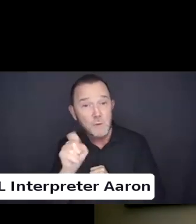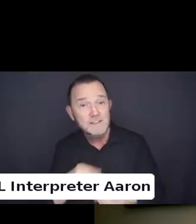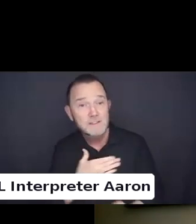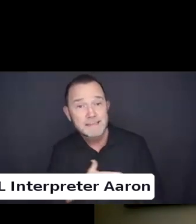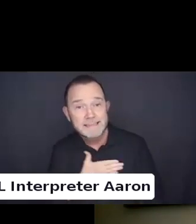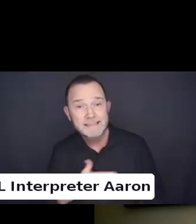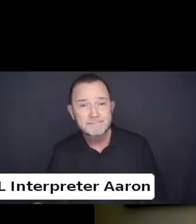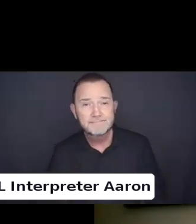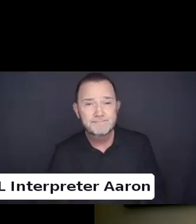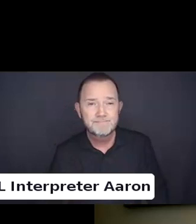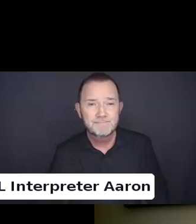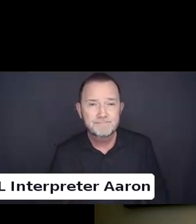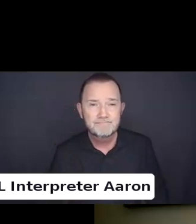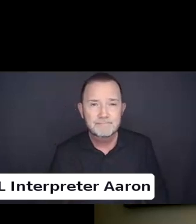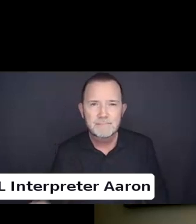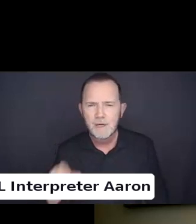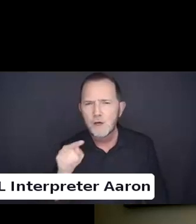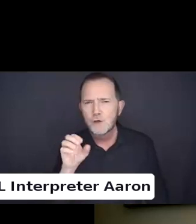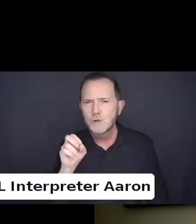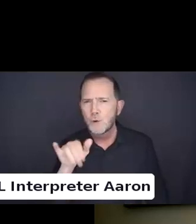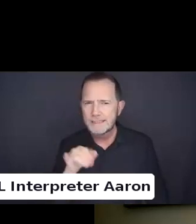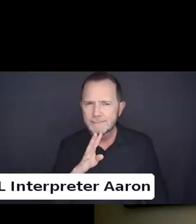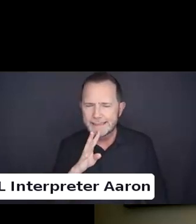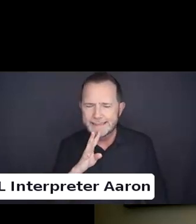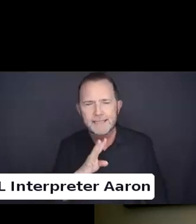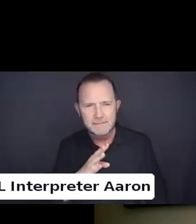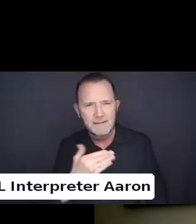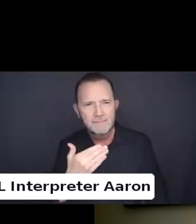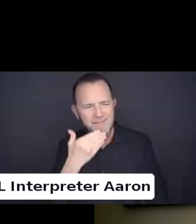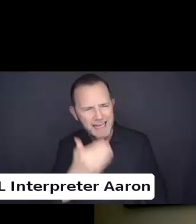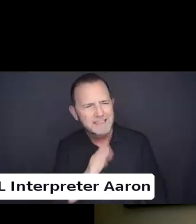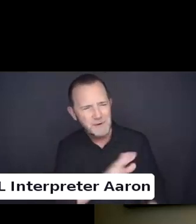Thank you for your perspective just now.